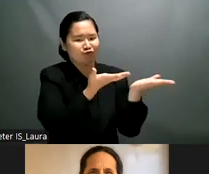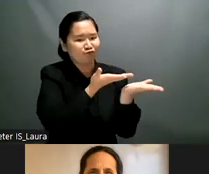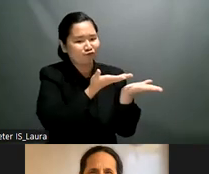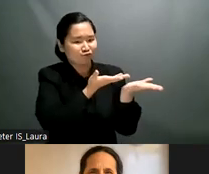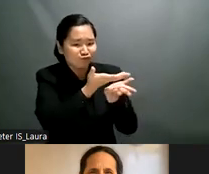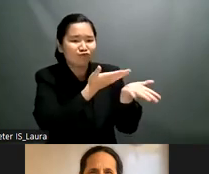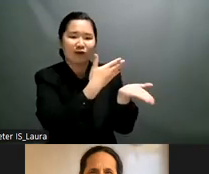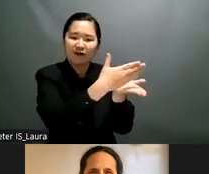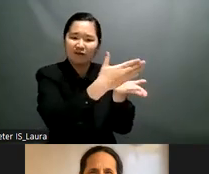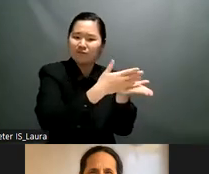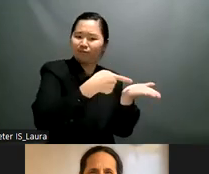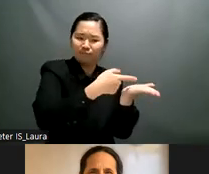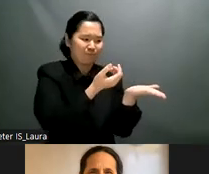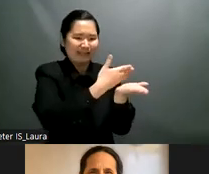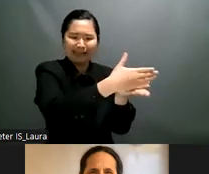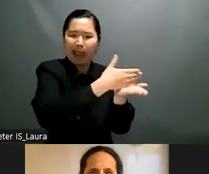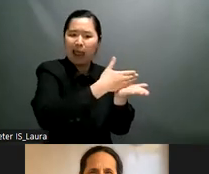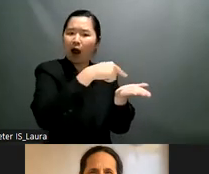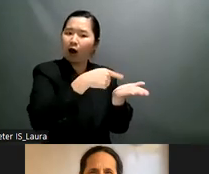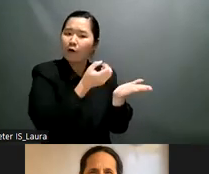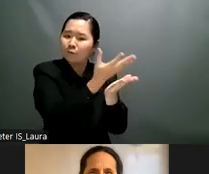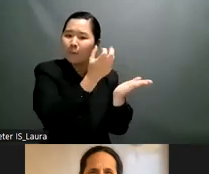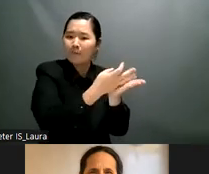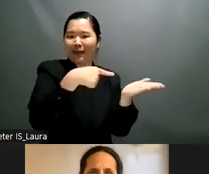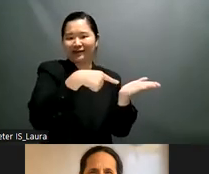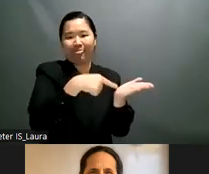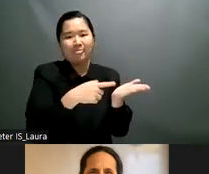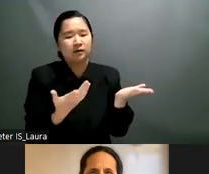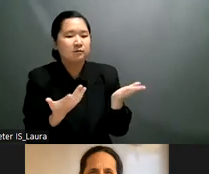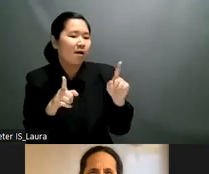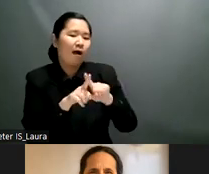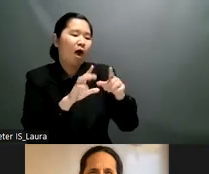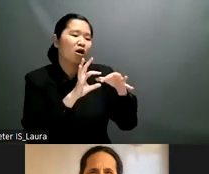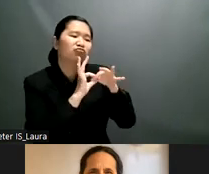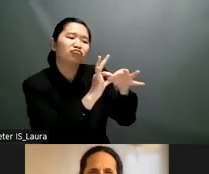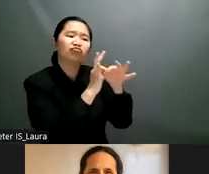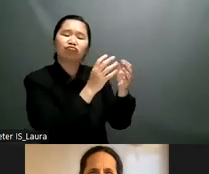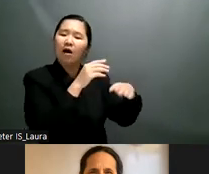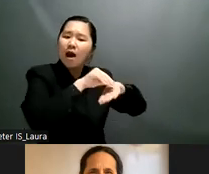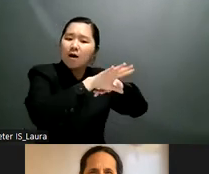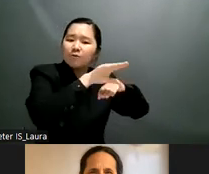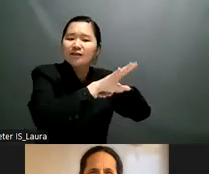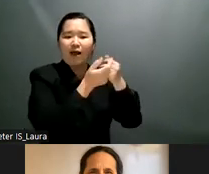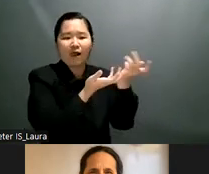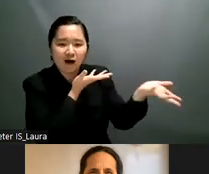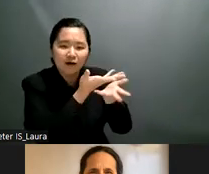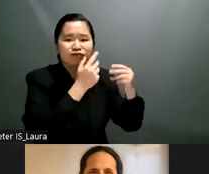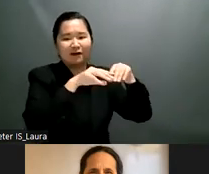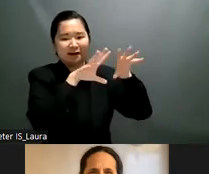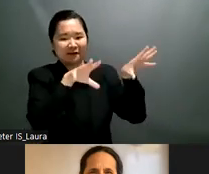to us as families so the doctors make exclusion and they exclude us even though they don't want to